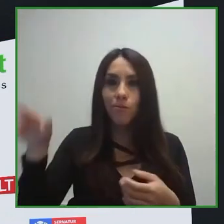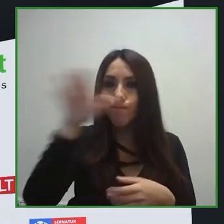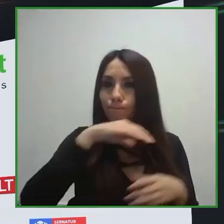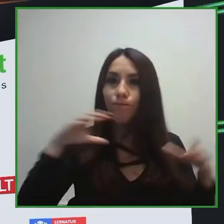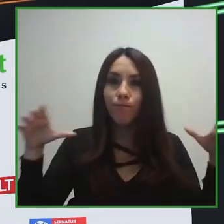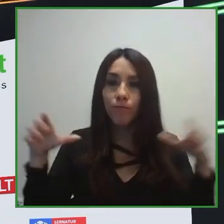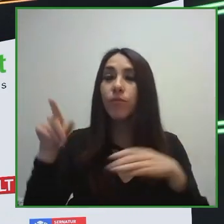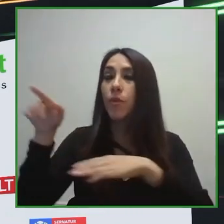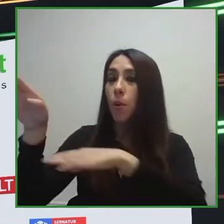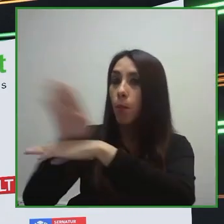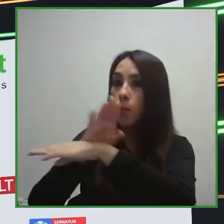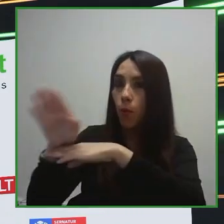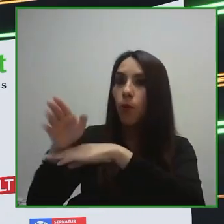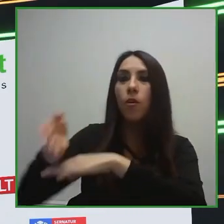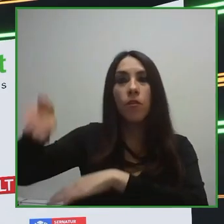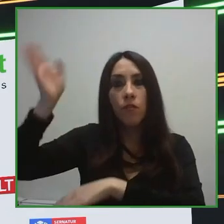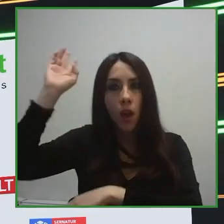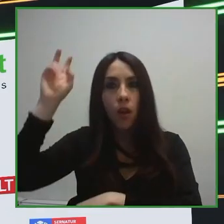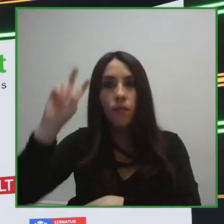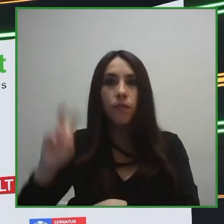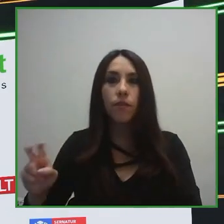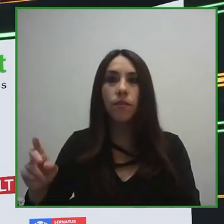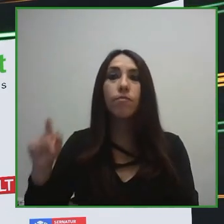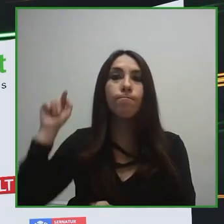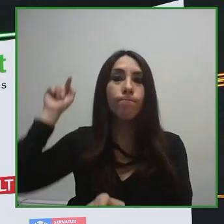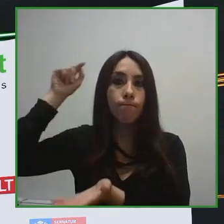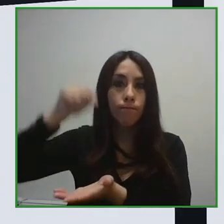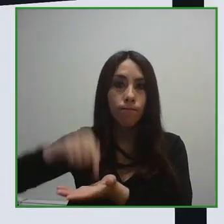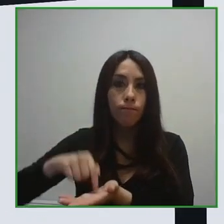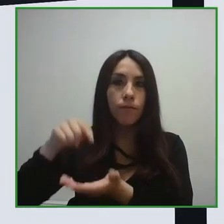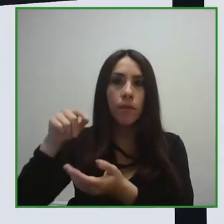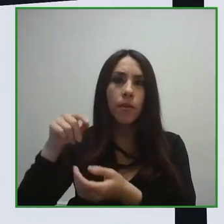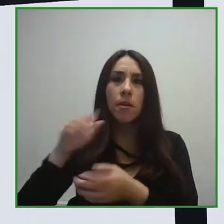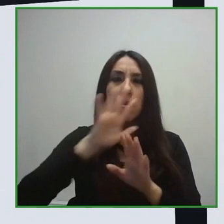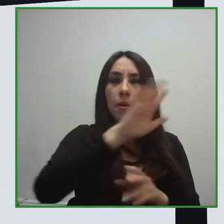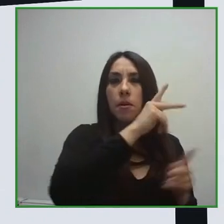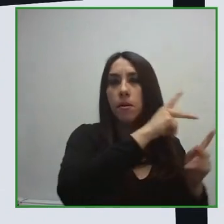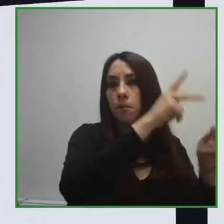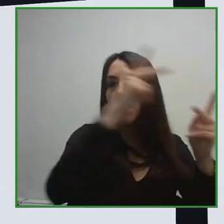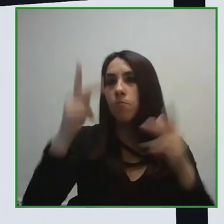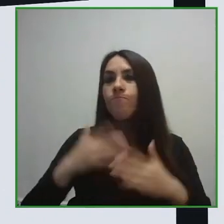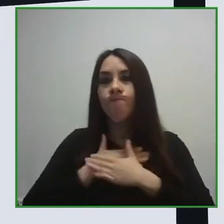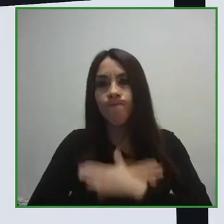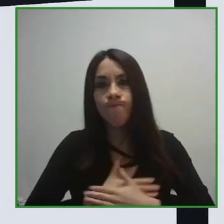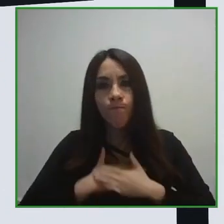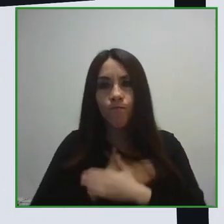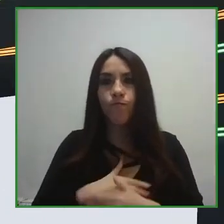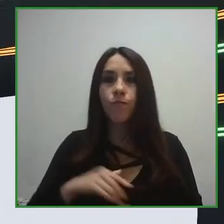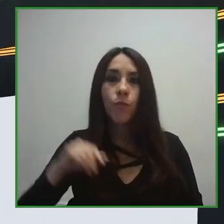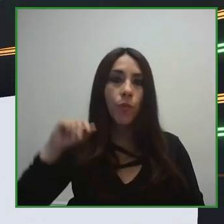travel agency that offers trips to this certain destinations for wheelchair users.